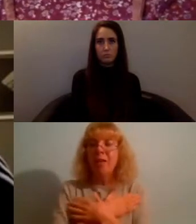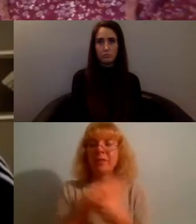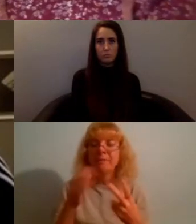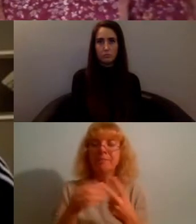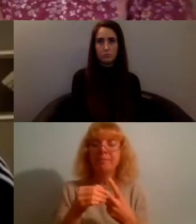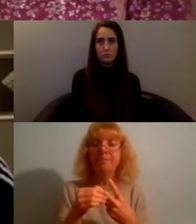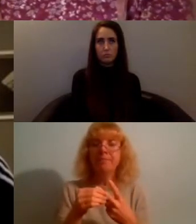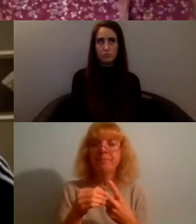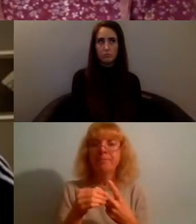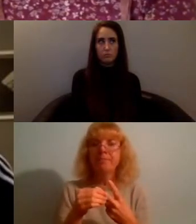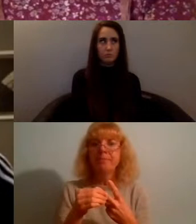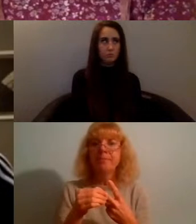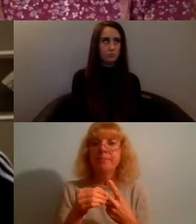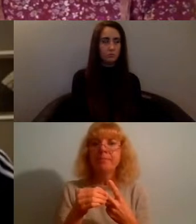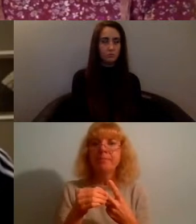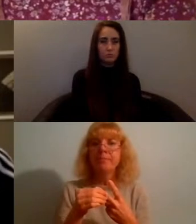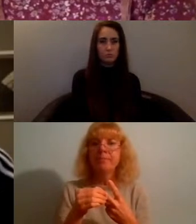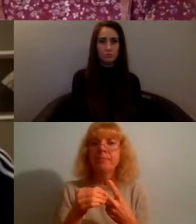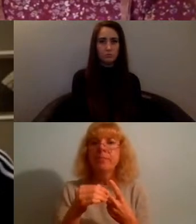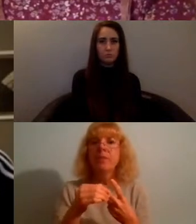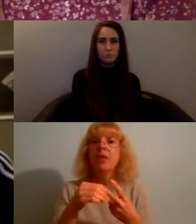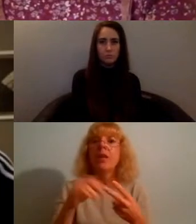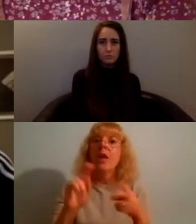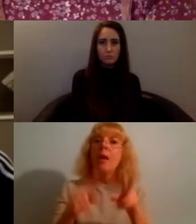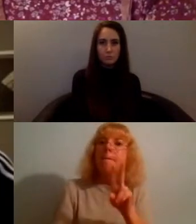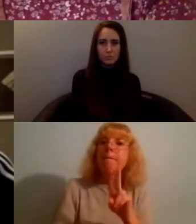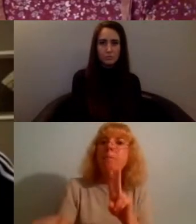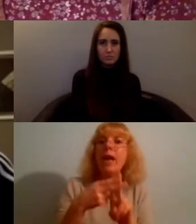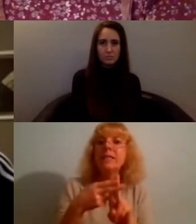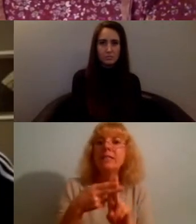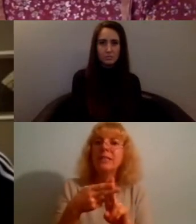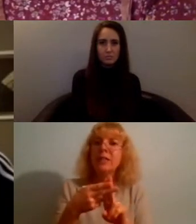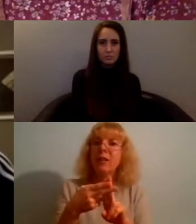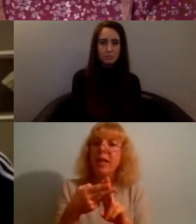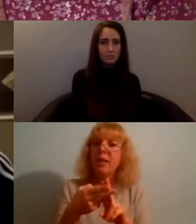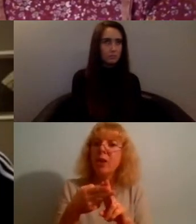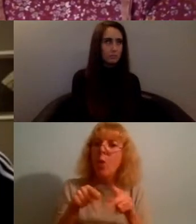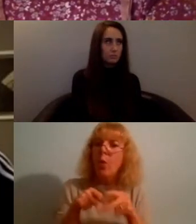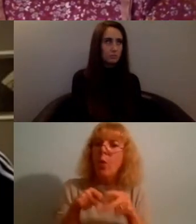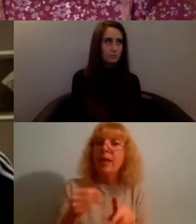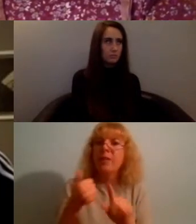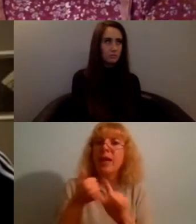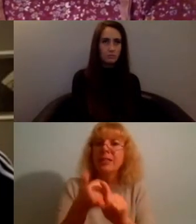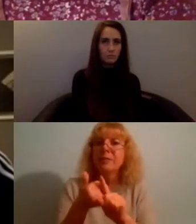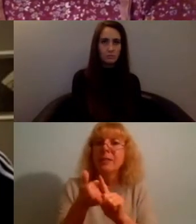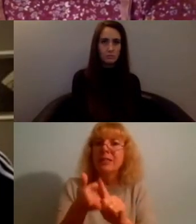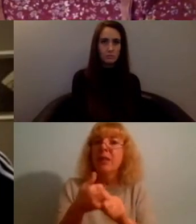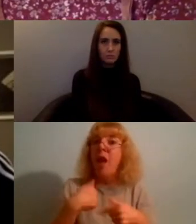of like branding that as a form of my activism is something that I really wholeheartedly believe in